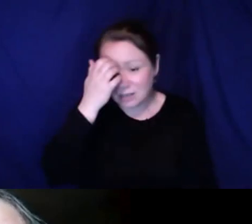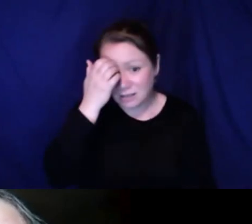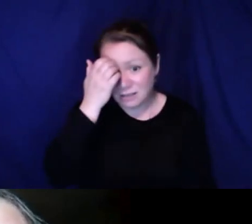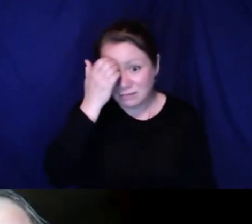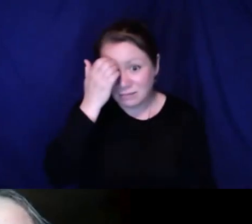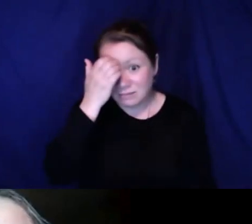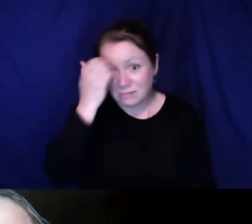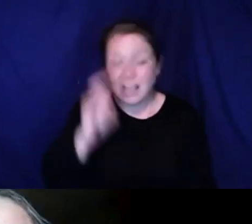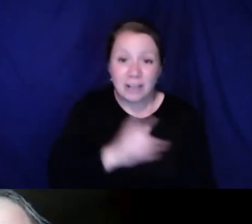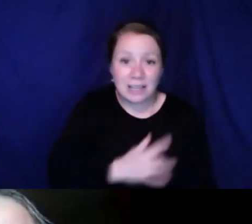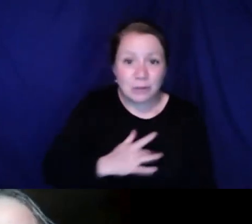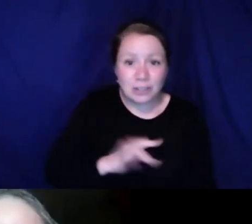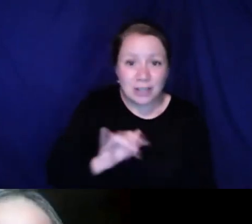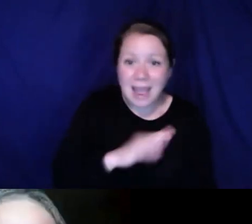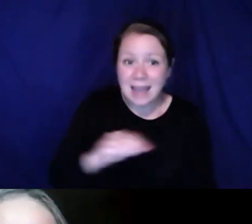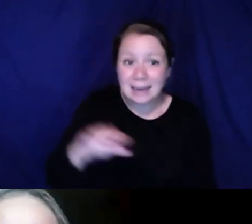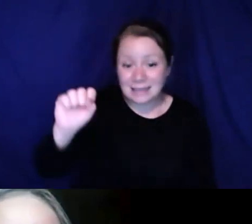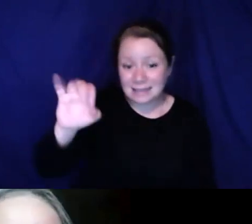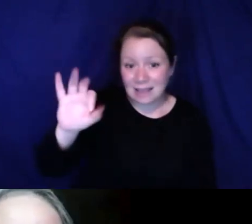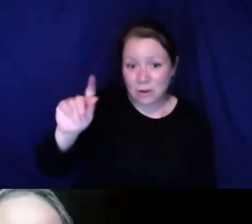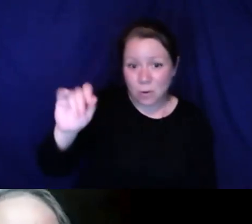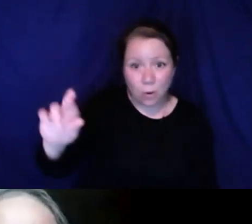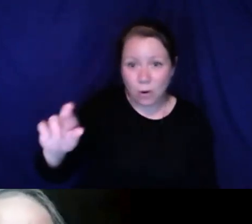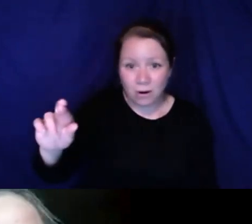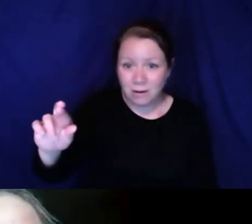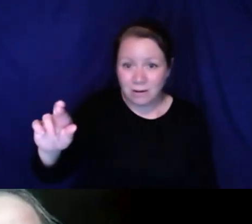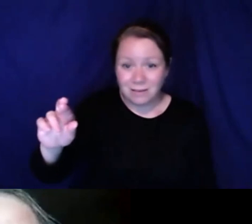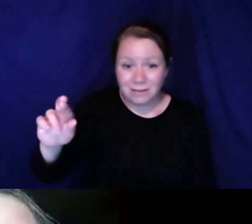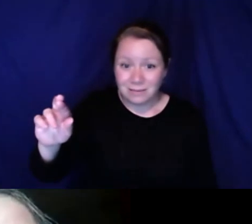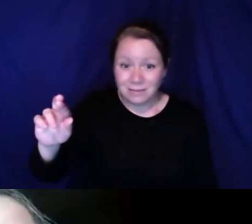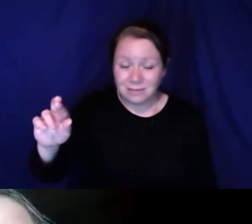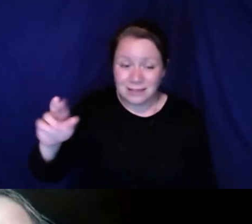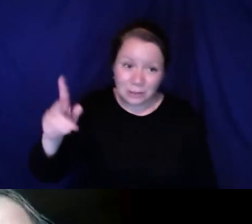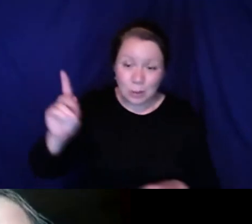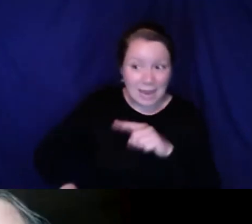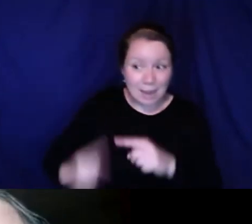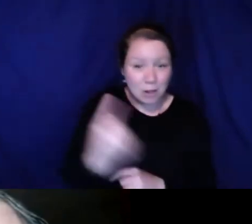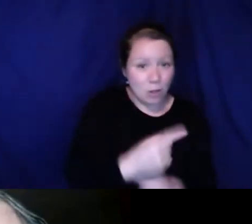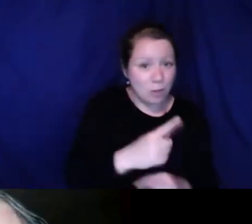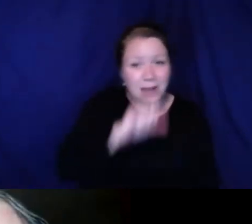moves me so much to be part of this discussion. It is just -- I really appreciate